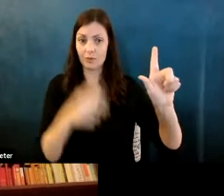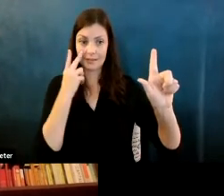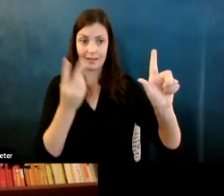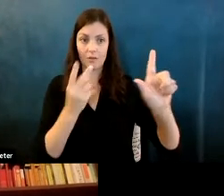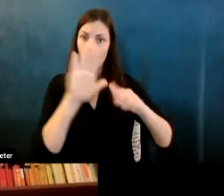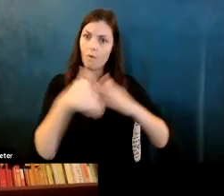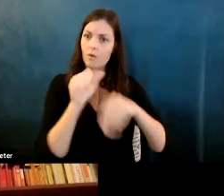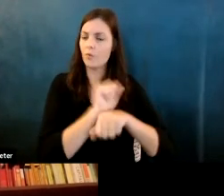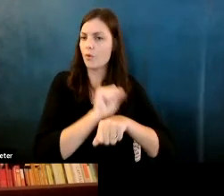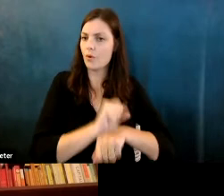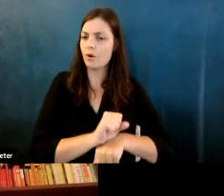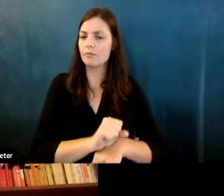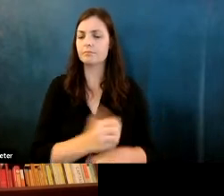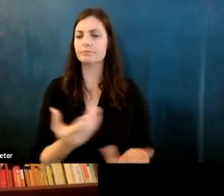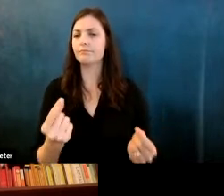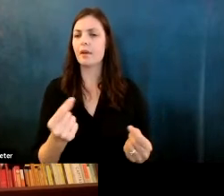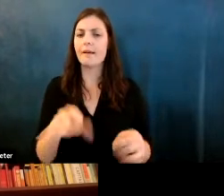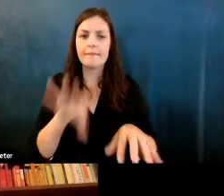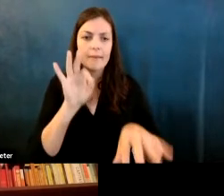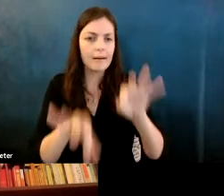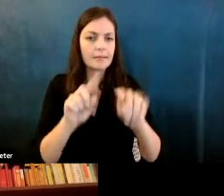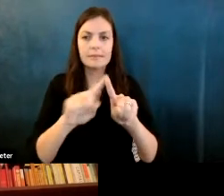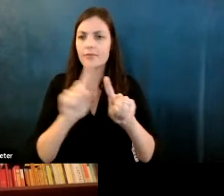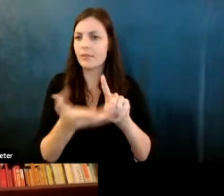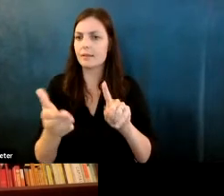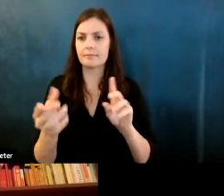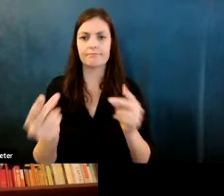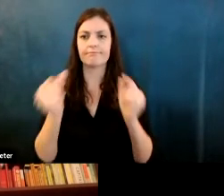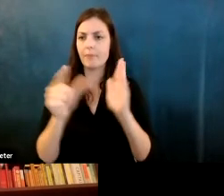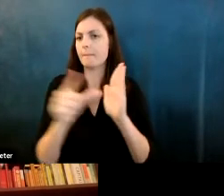Fernanda Viegas: Where it finds a lot of things automatically for you and it gives you.